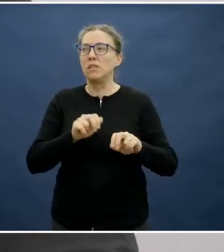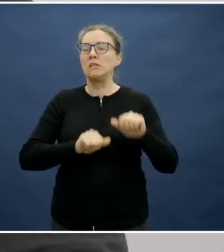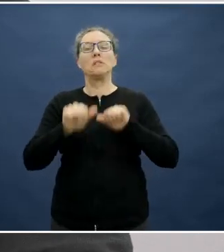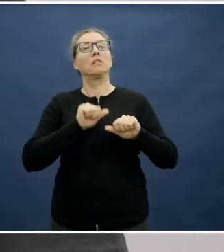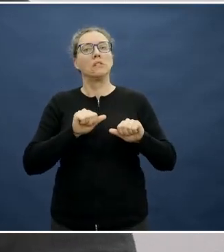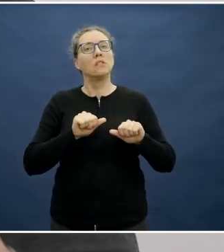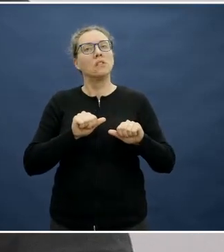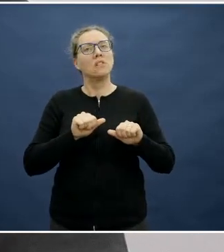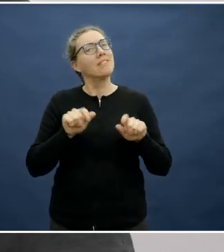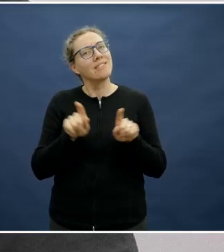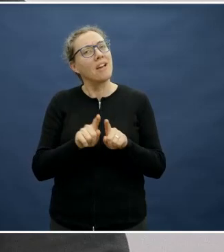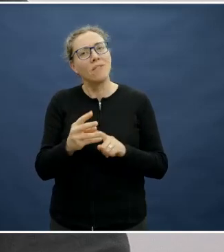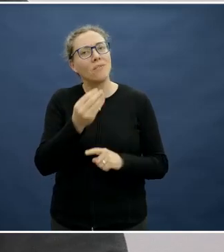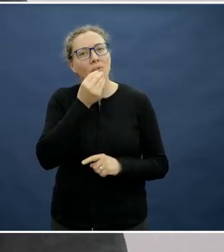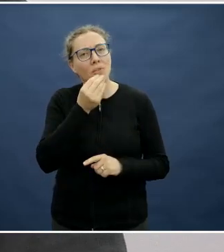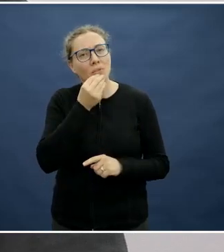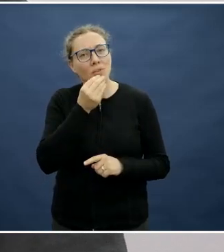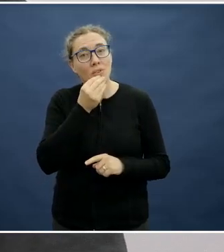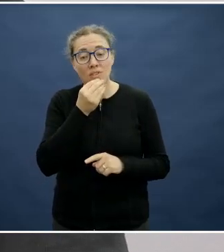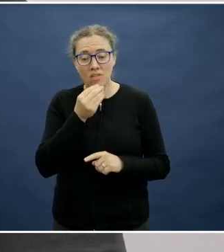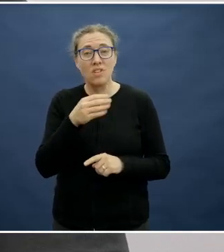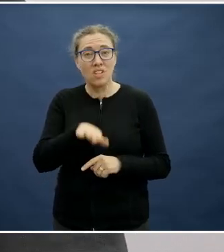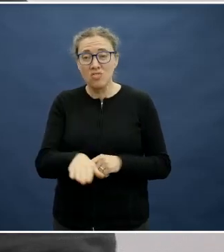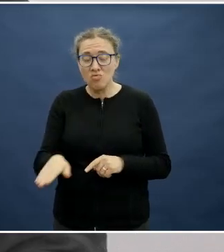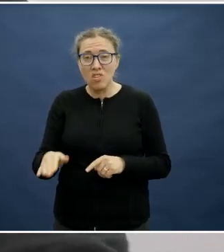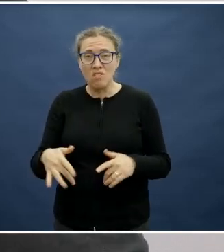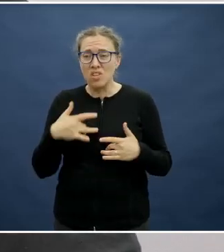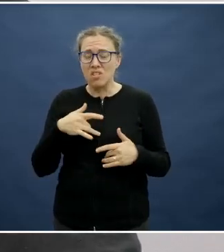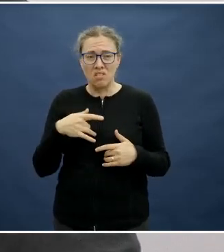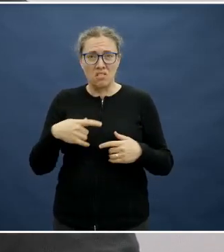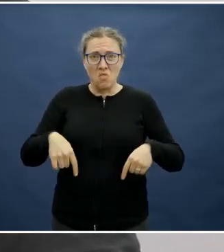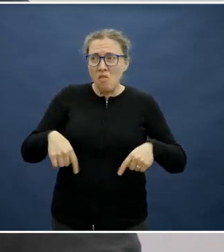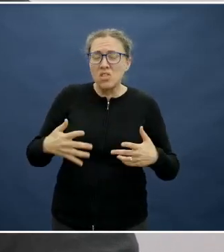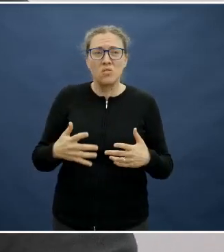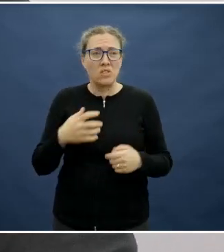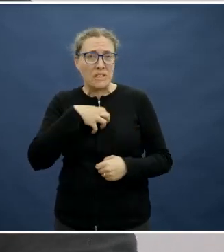A child will also develop those nerves and their initial response is to kind of withdraw as well.